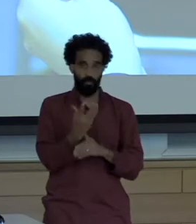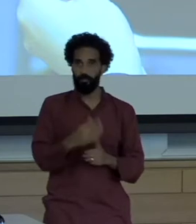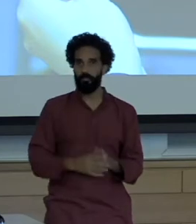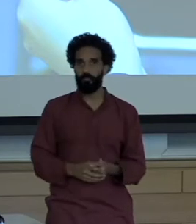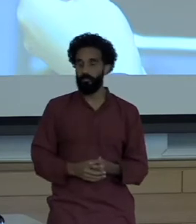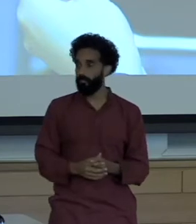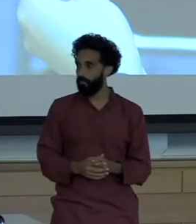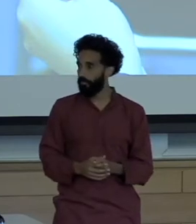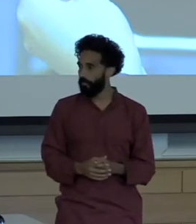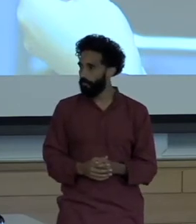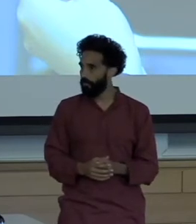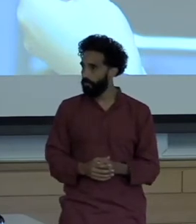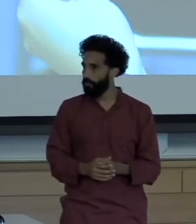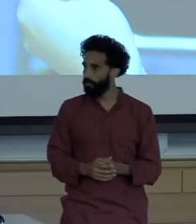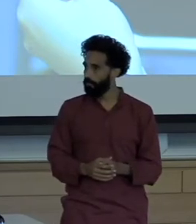But